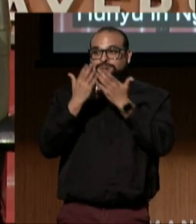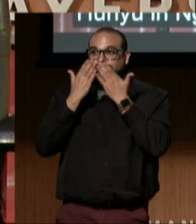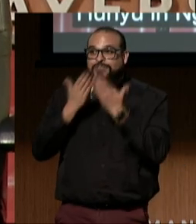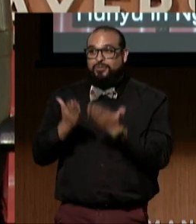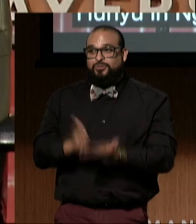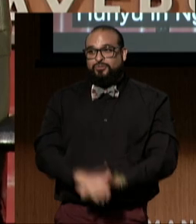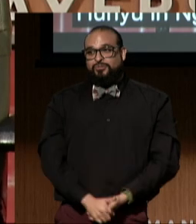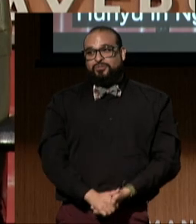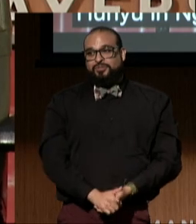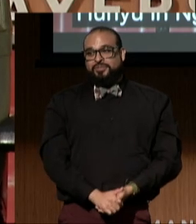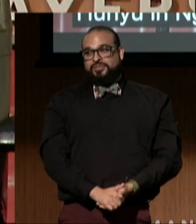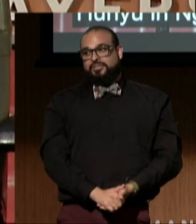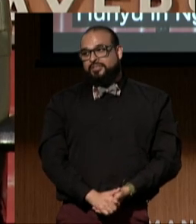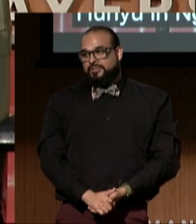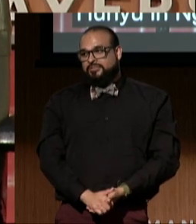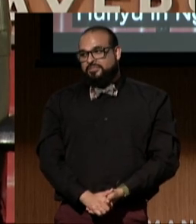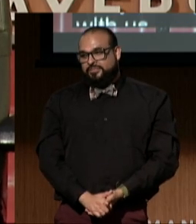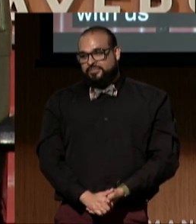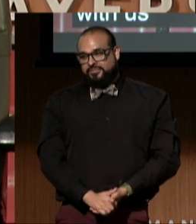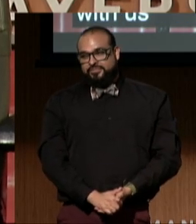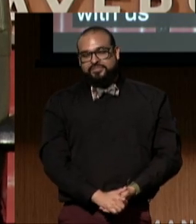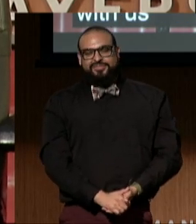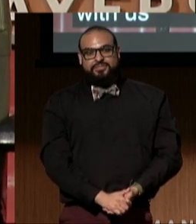(audience applauding)